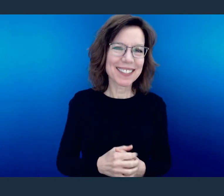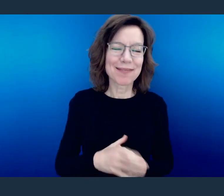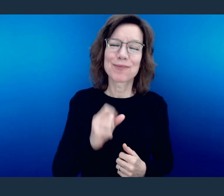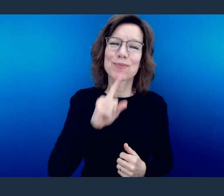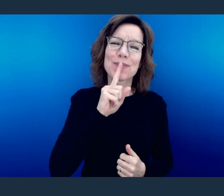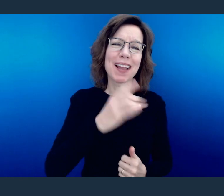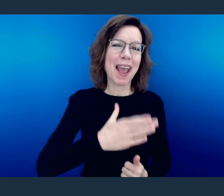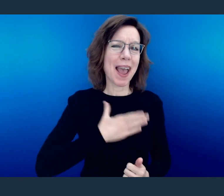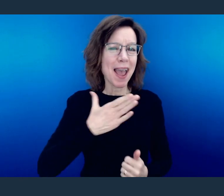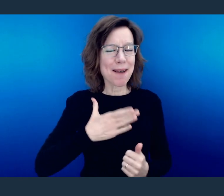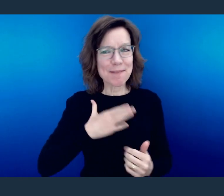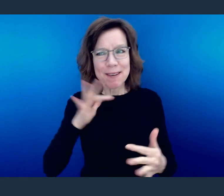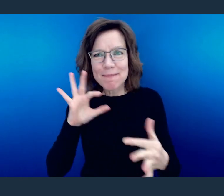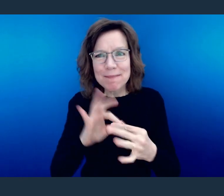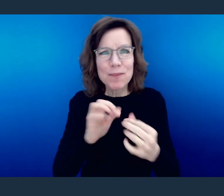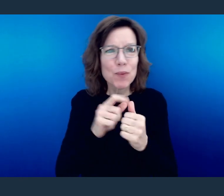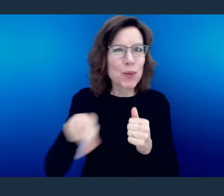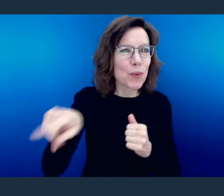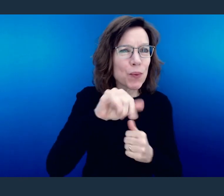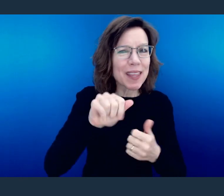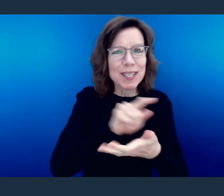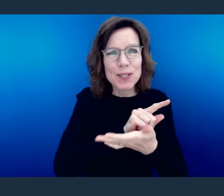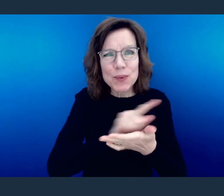I'm so glad to be back with you all this week.